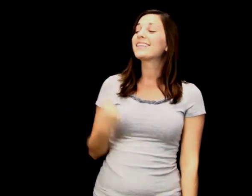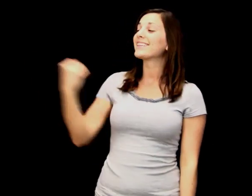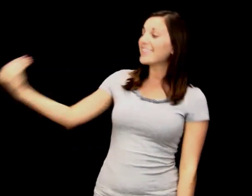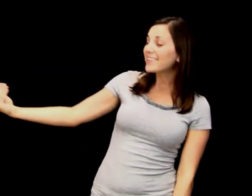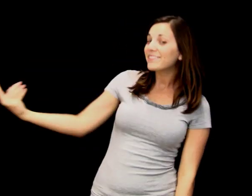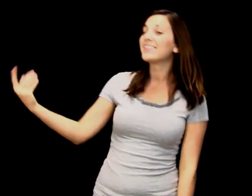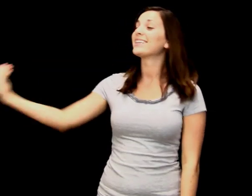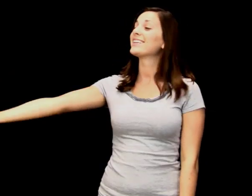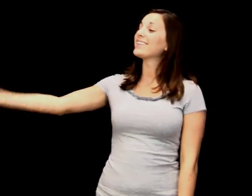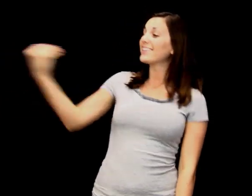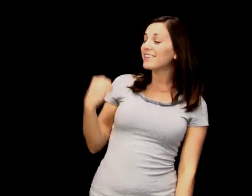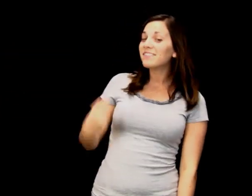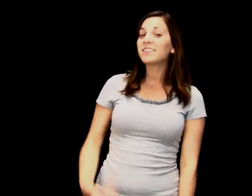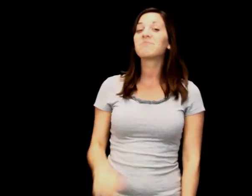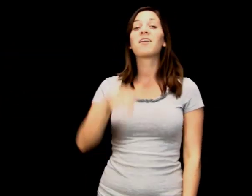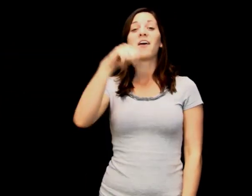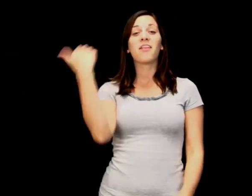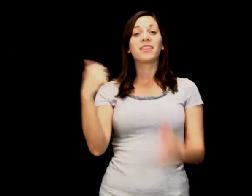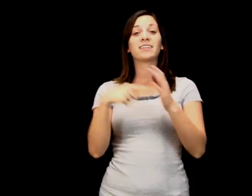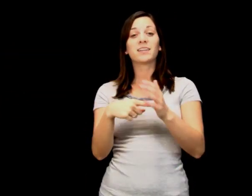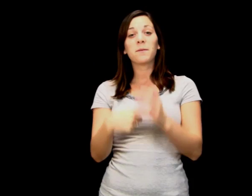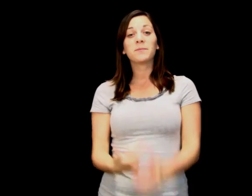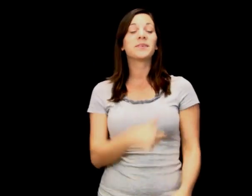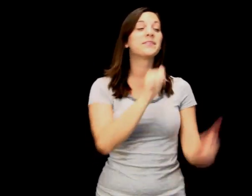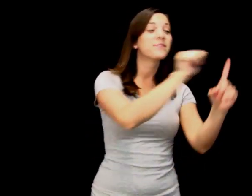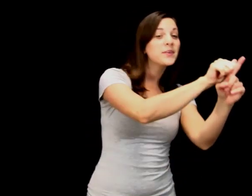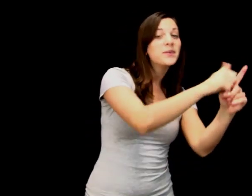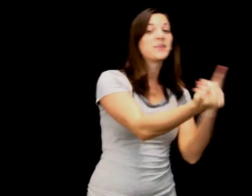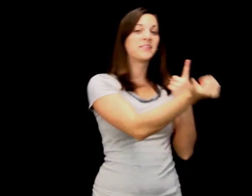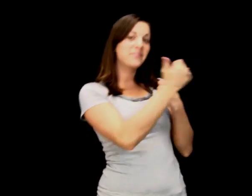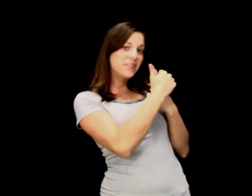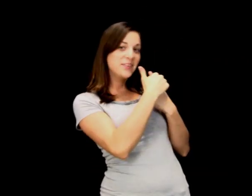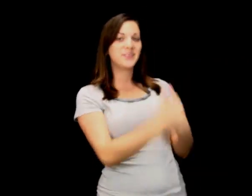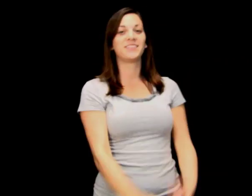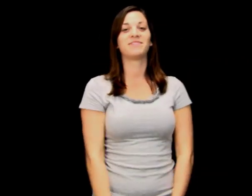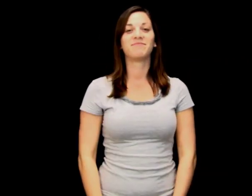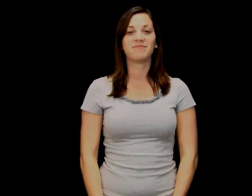can be used in the opposite direction to indicate him giving me something. Another example is FOOL-HER, which can also be used in the opposite direction indicating that she just fooled me.